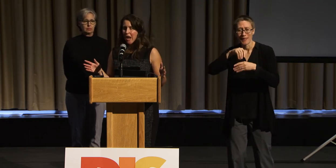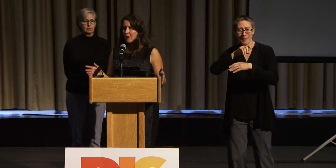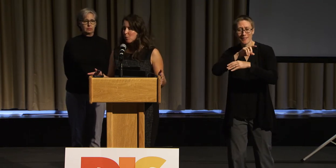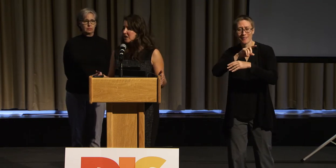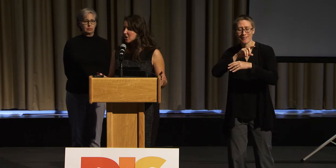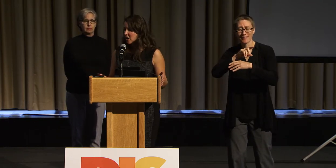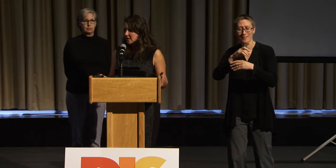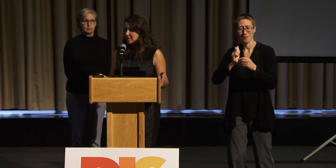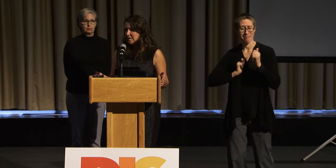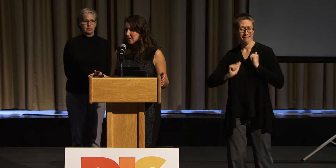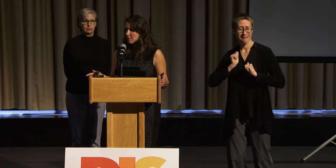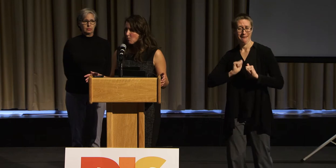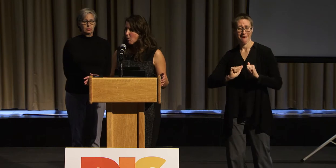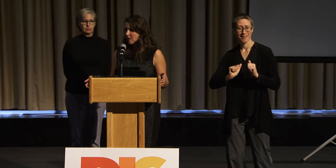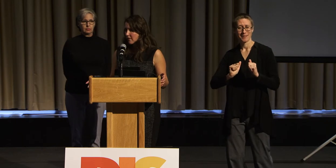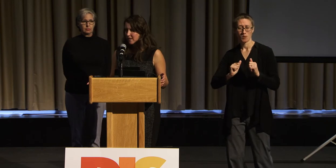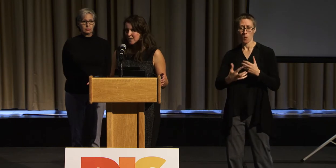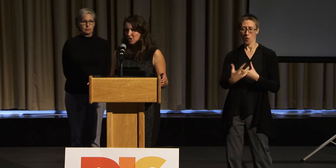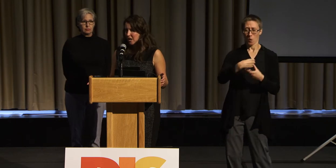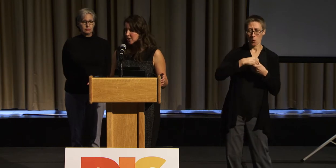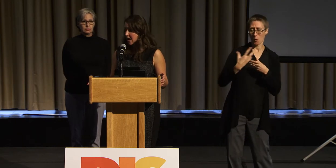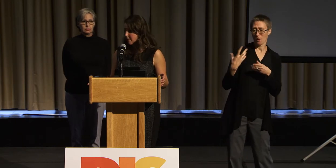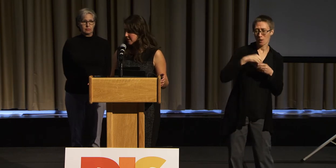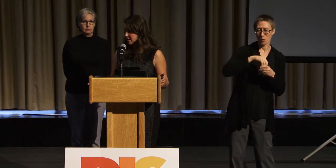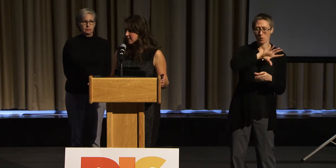And we're starting to see more of that change happening